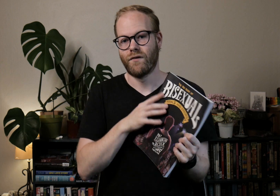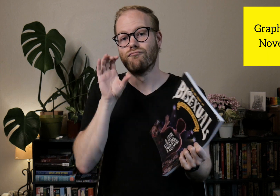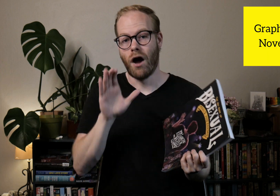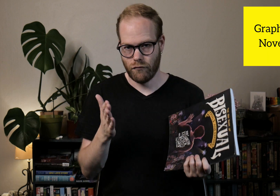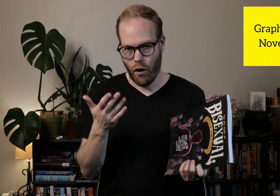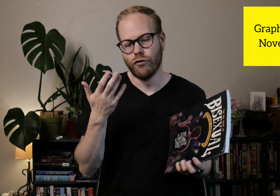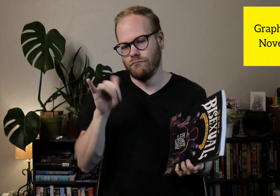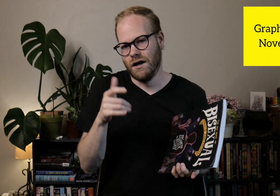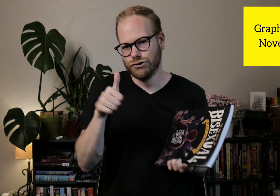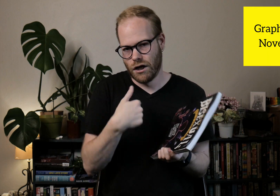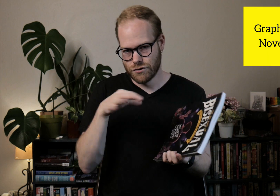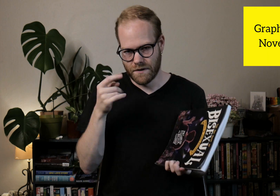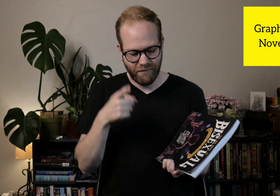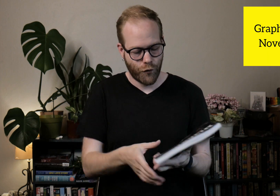It's a Graphic Novel, that's the challenge I picked it for.